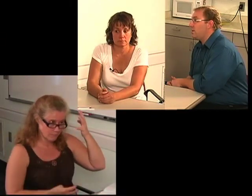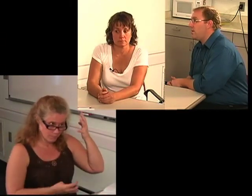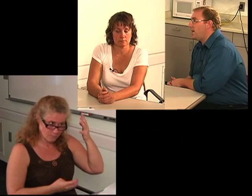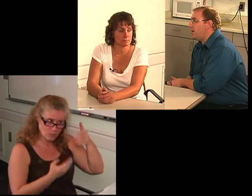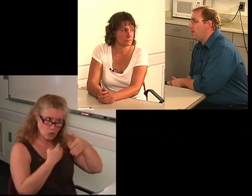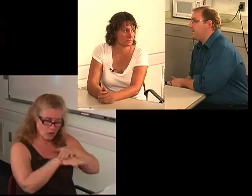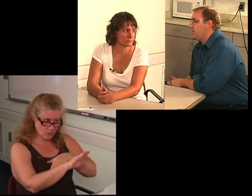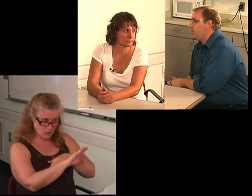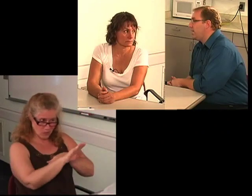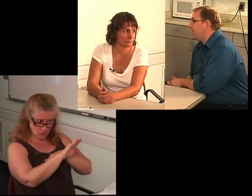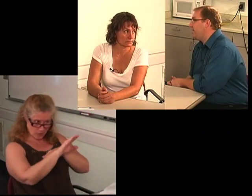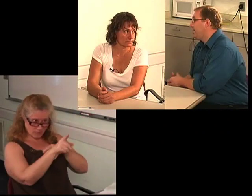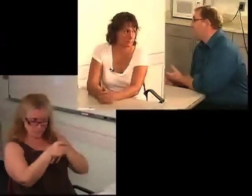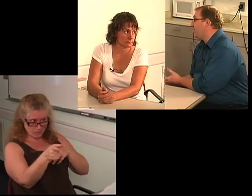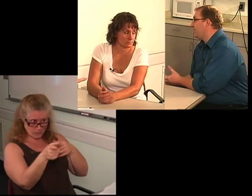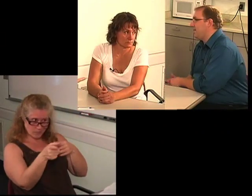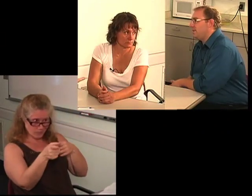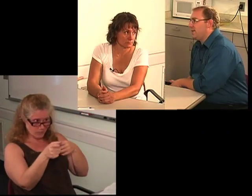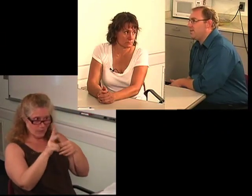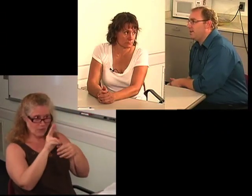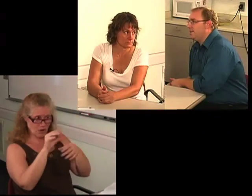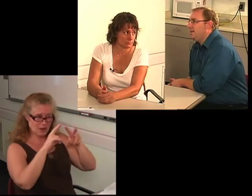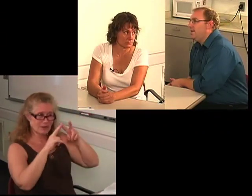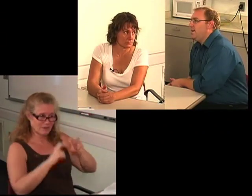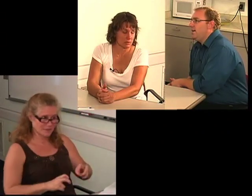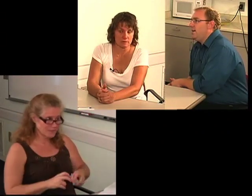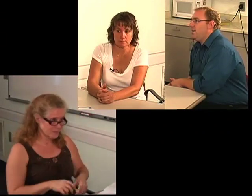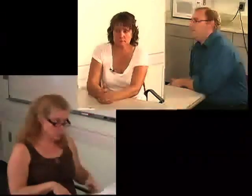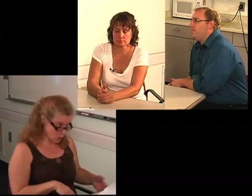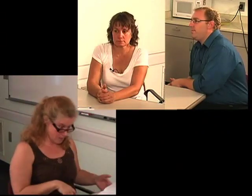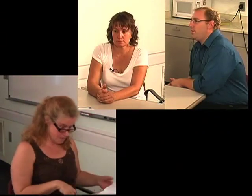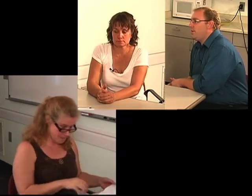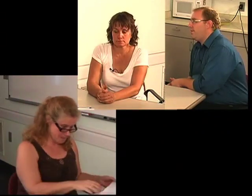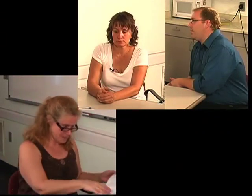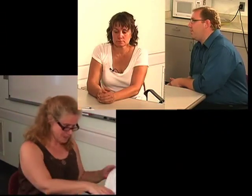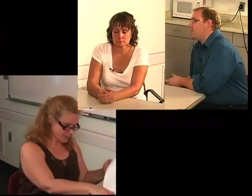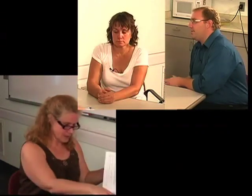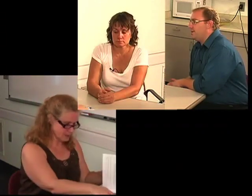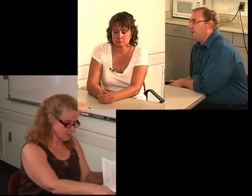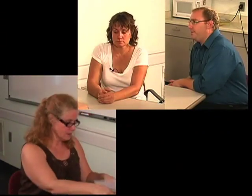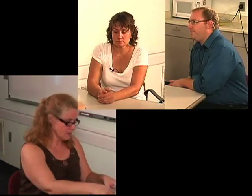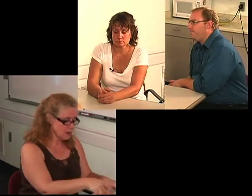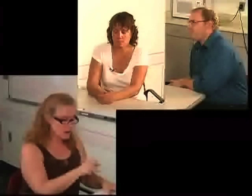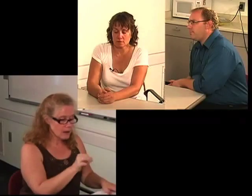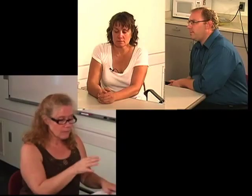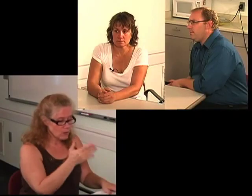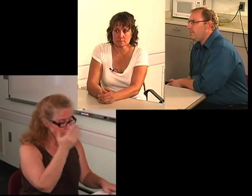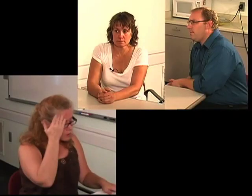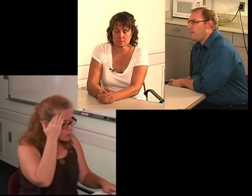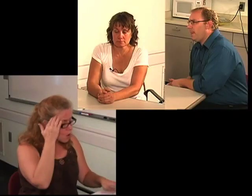There's a lot of clients that are trying to do the same assessment. C: Okay. I: Of the evaluation.